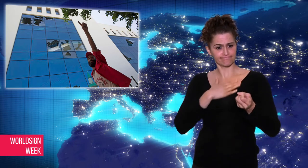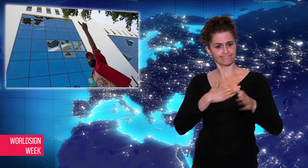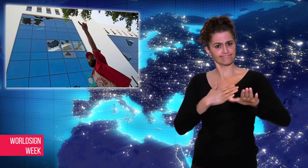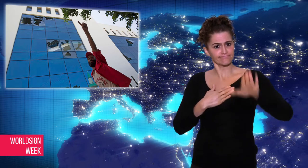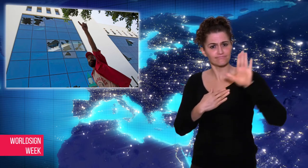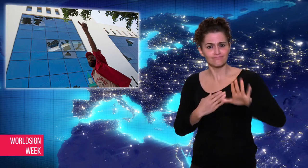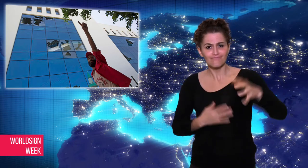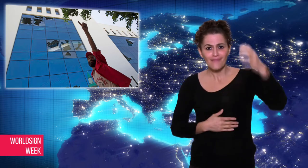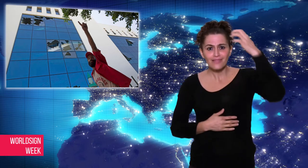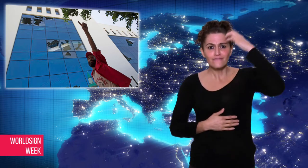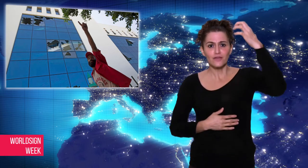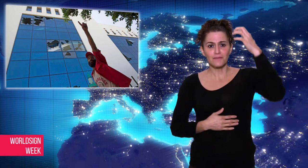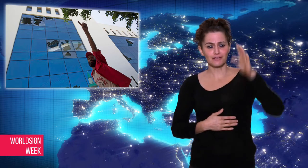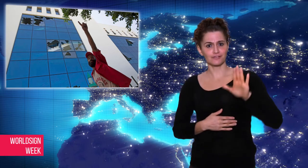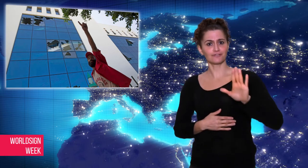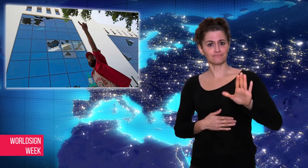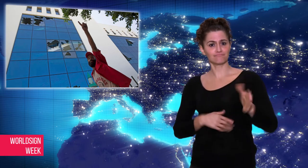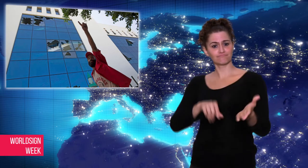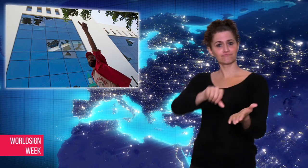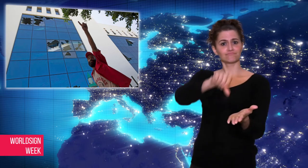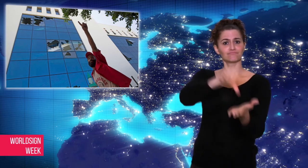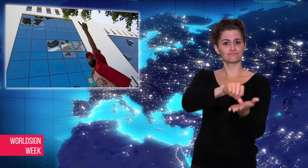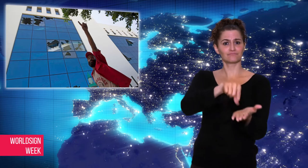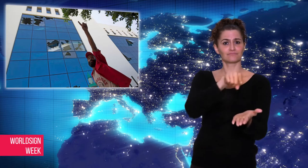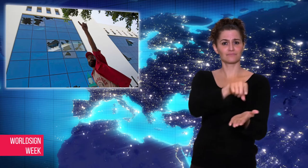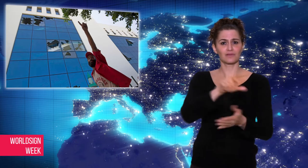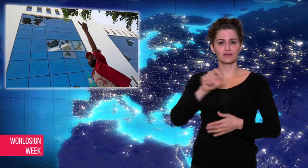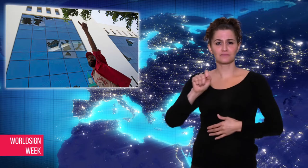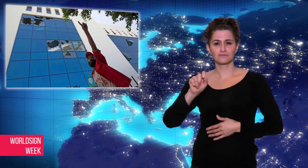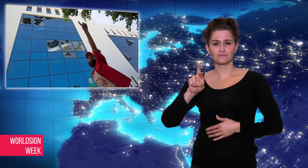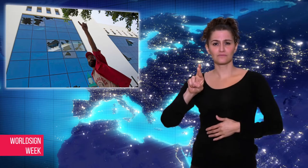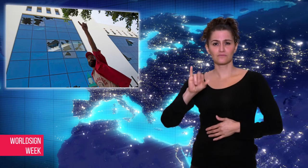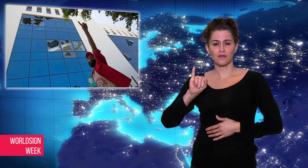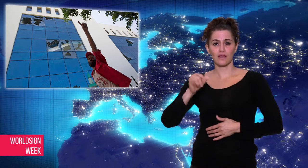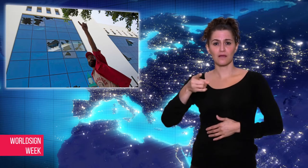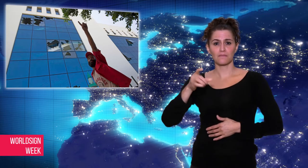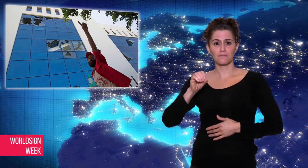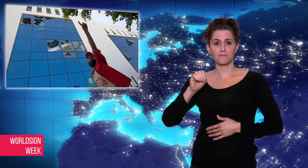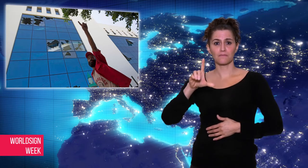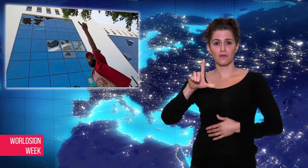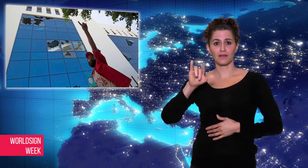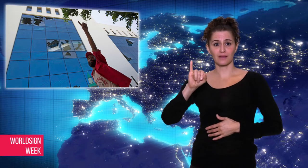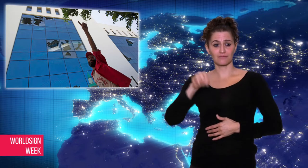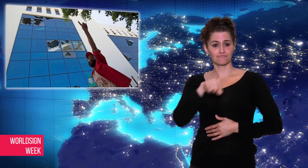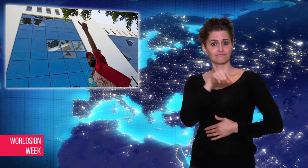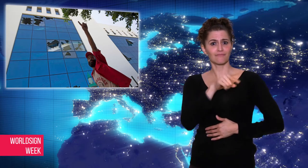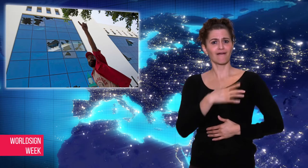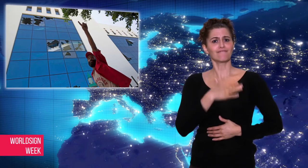general Khalifa Haftar-backed